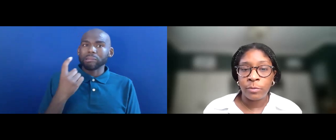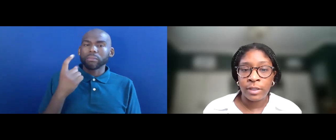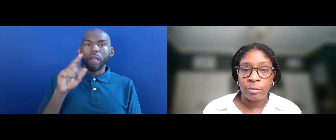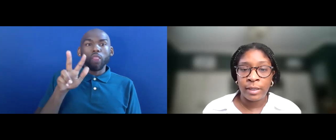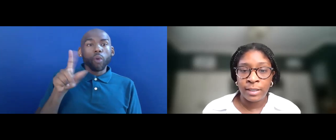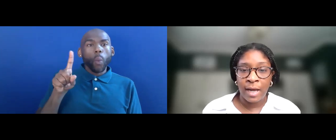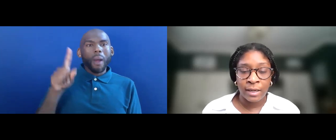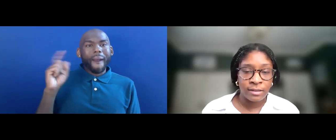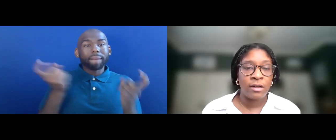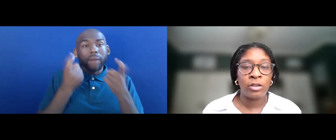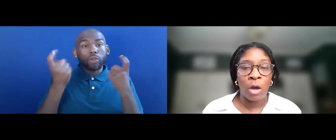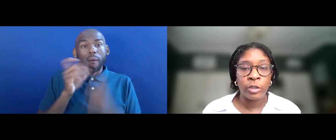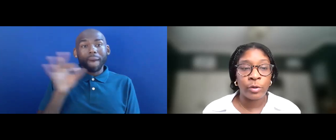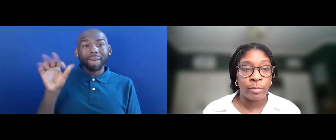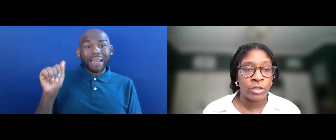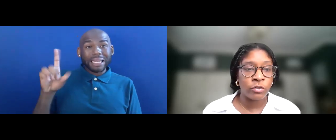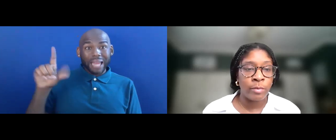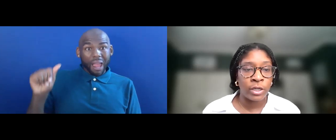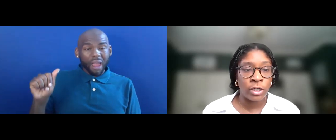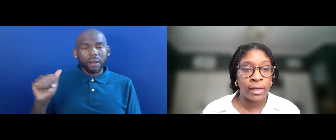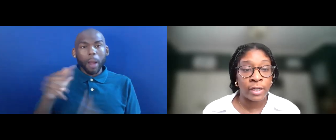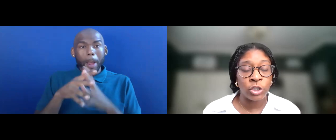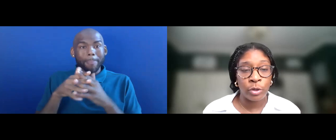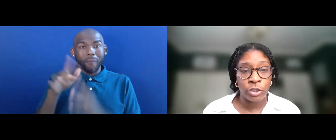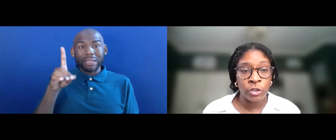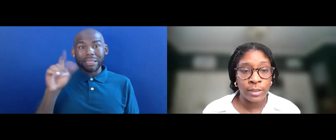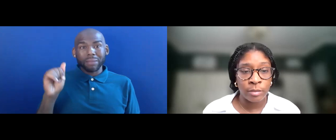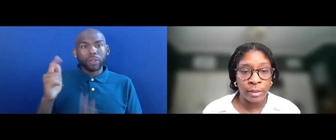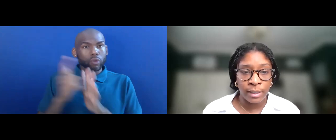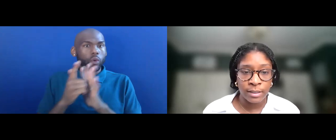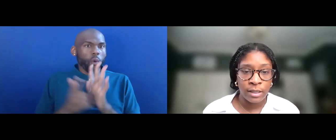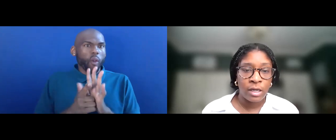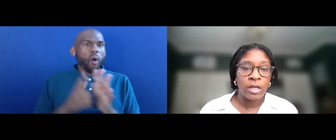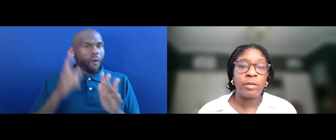WITH DISABILITIES ACT, A LAW THAT PROHIBITS DISCRIMINATION AGAINST PERSONS WITH DISABILITIES.